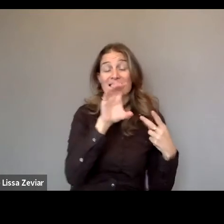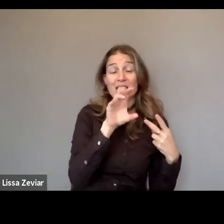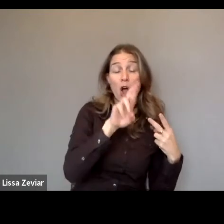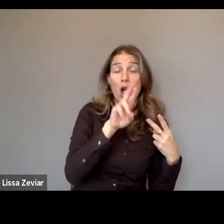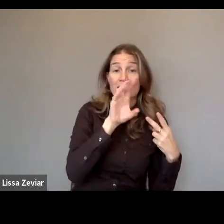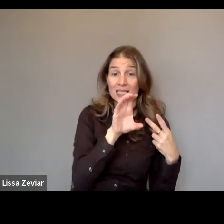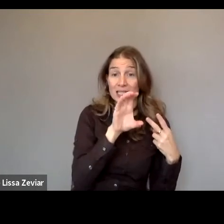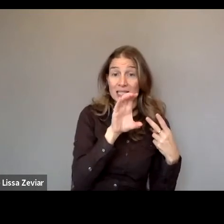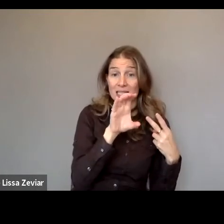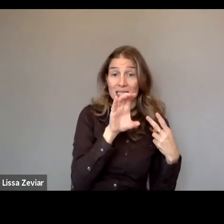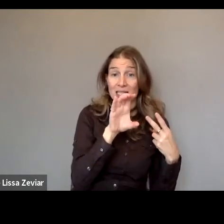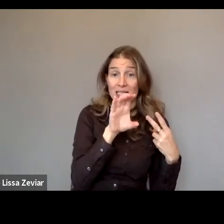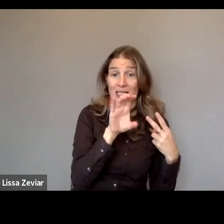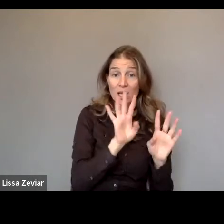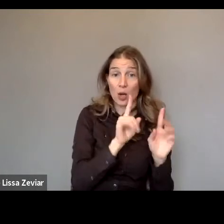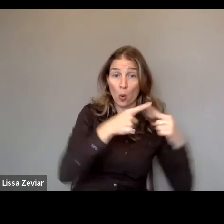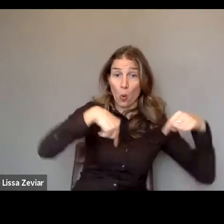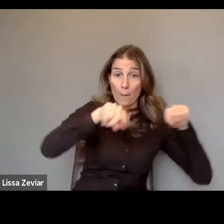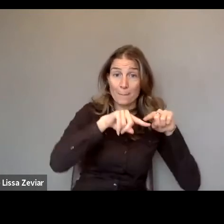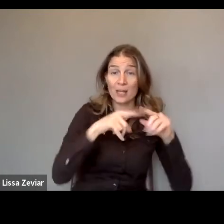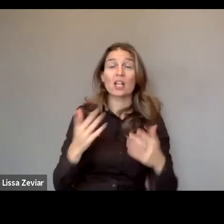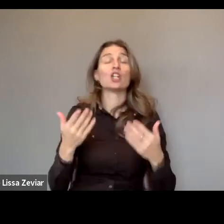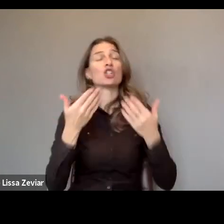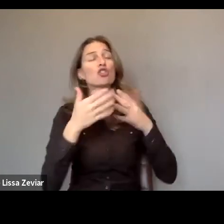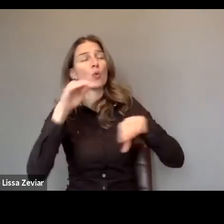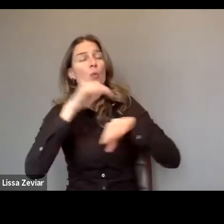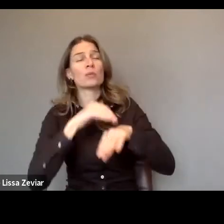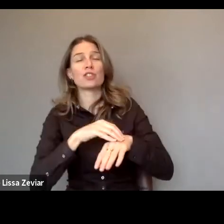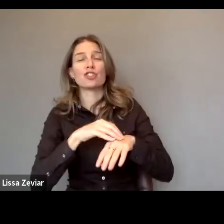it's the general recommendation number 31 for the CEDAW